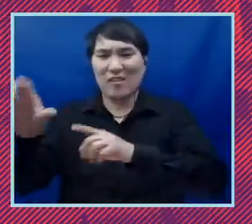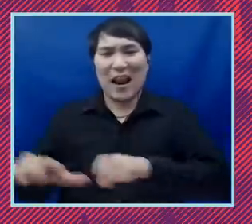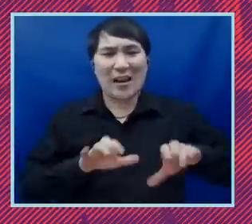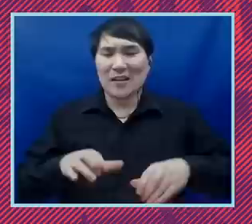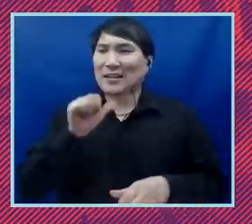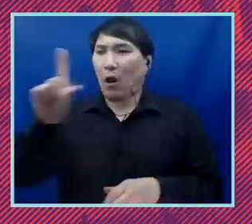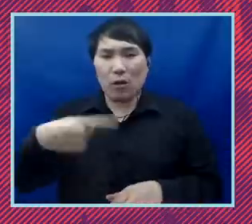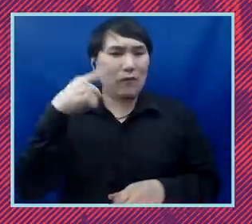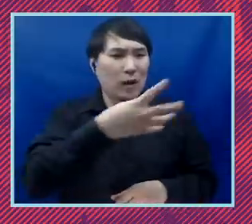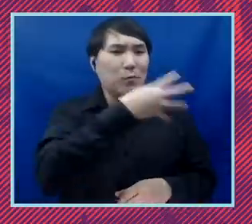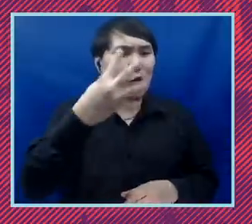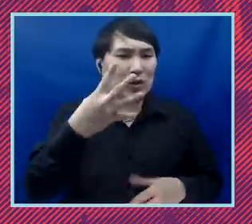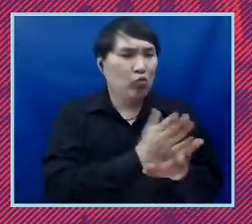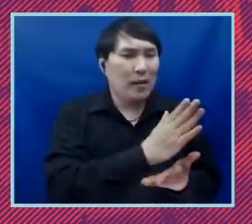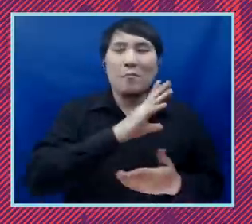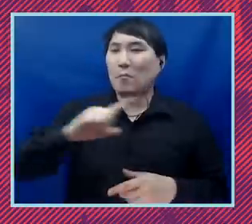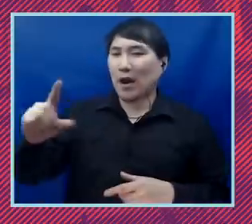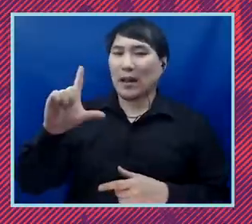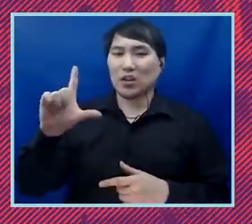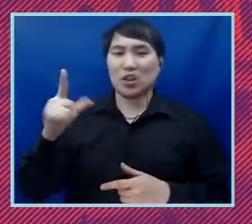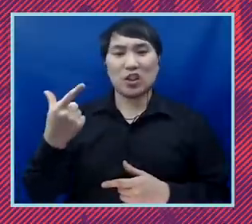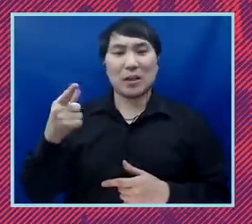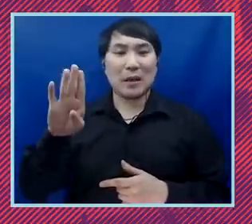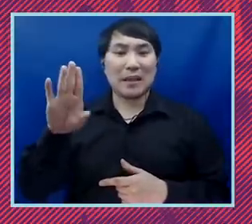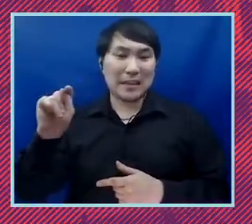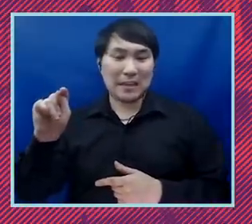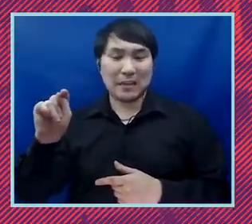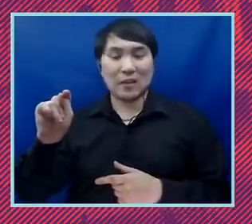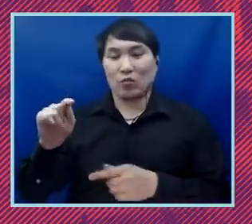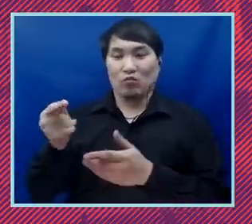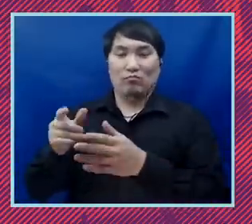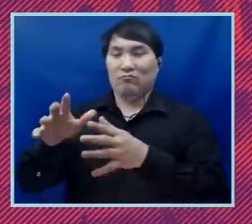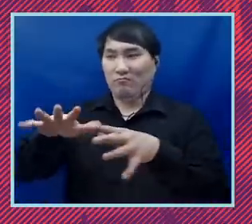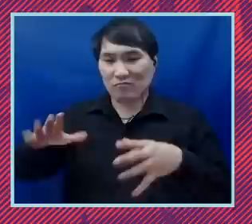but also in the LGBT rights space thus far. All of that is positive, but there's much,